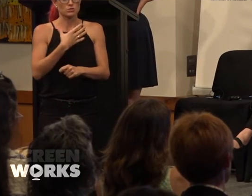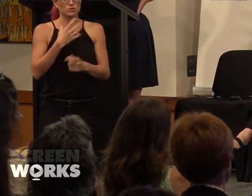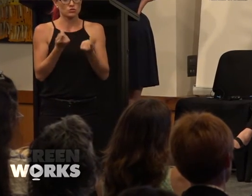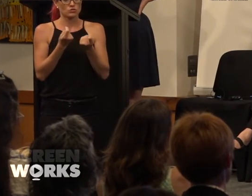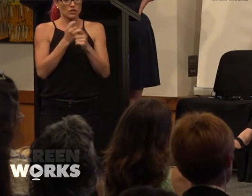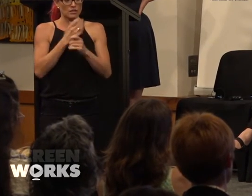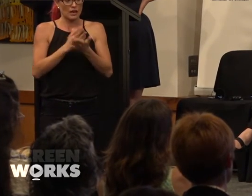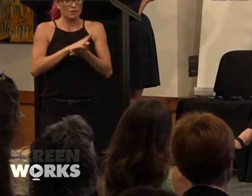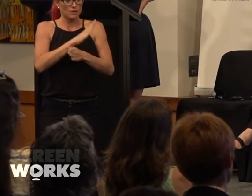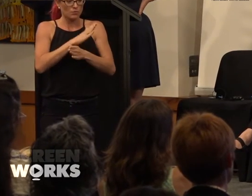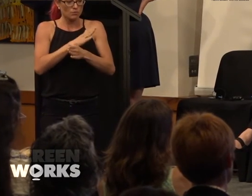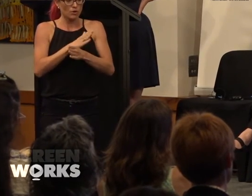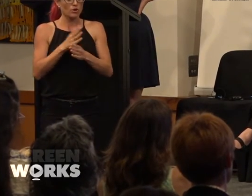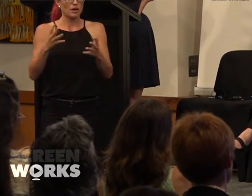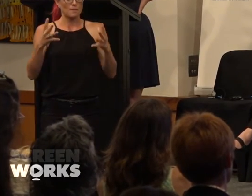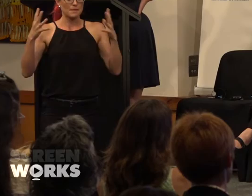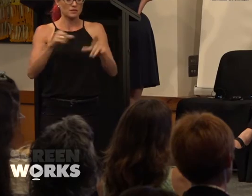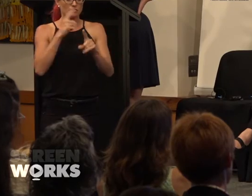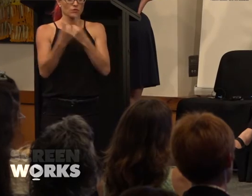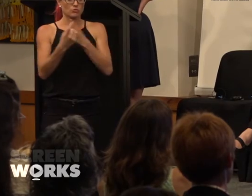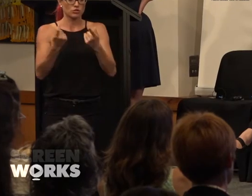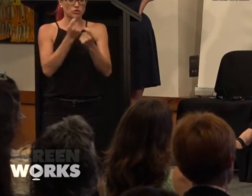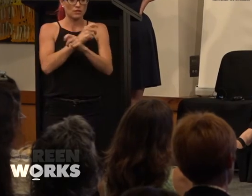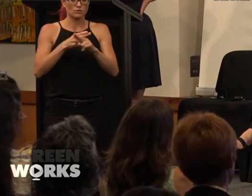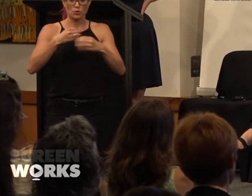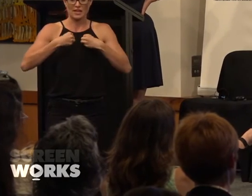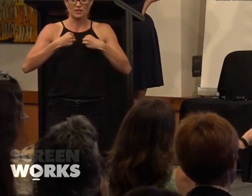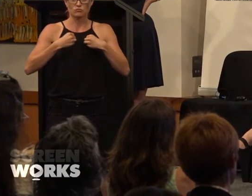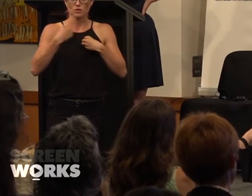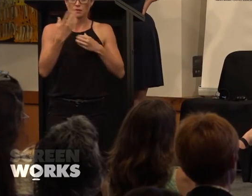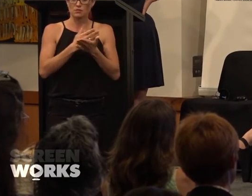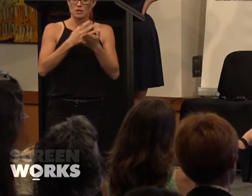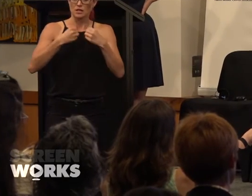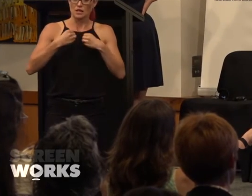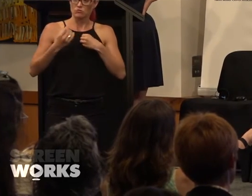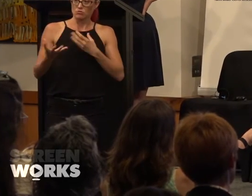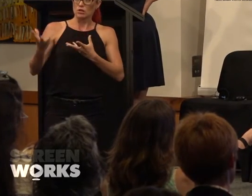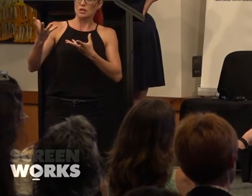we do and a massive culture change for the industry but really the industry's come on board with us. They've come with us.